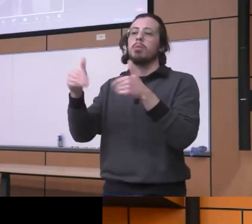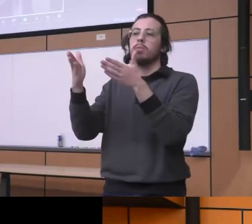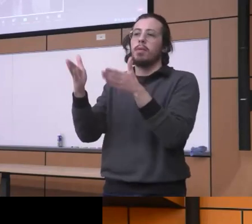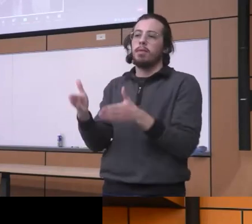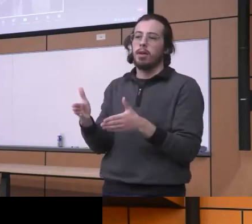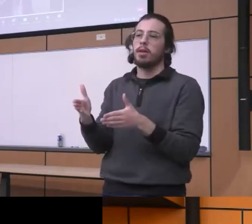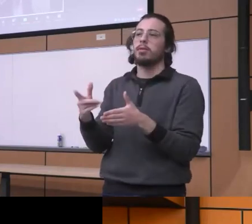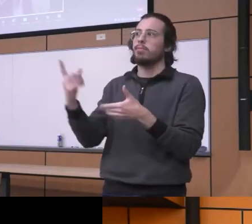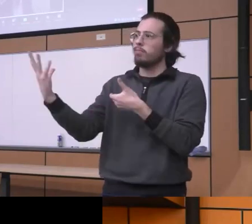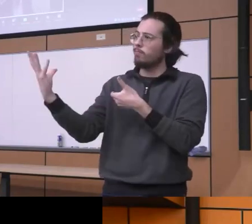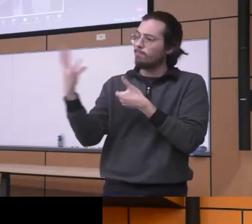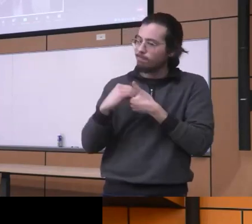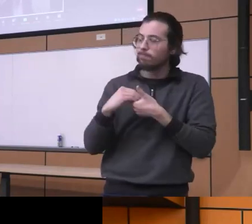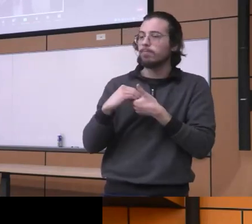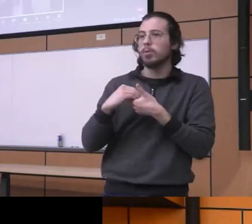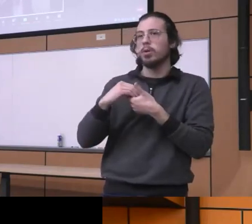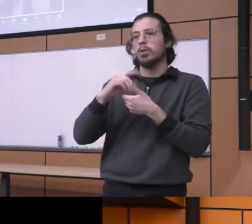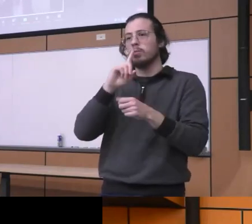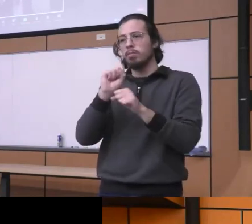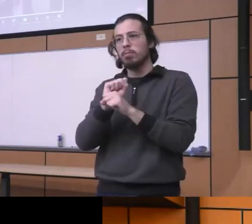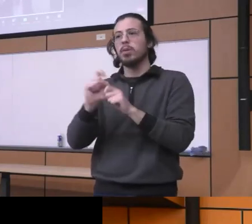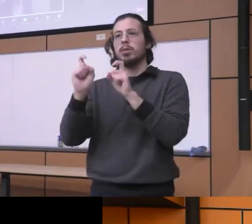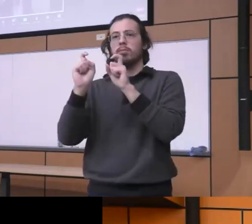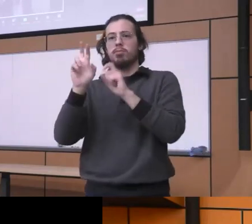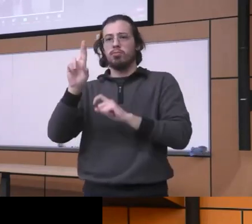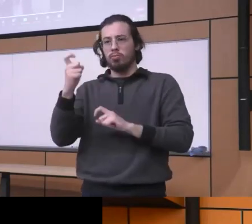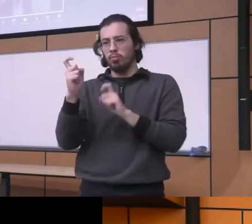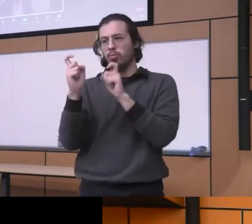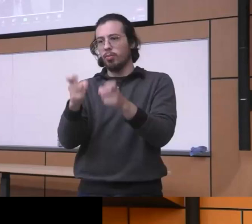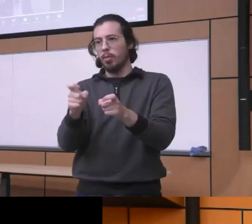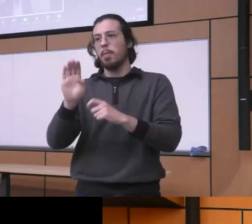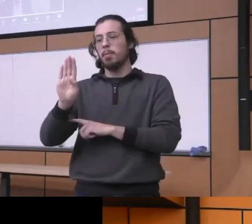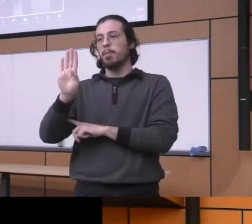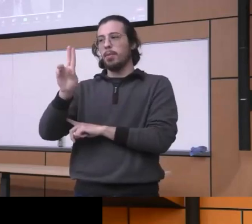involved in really prescribing in fact you know a lot of reading studies that have been done as